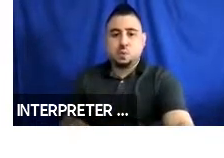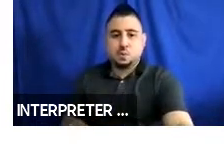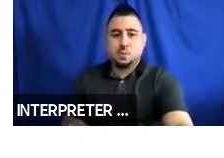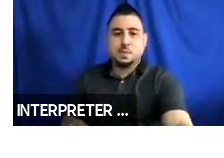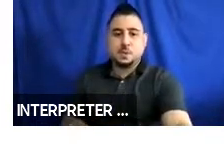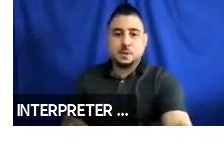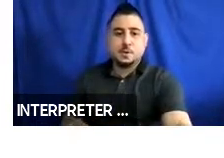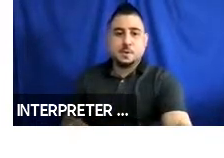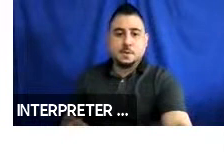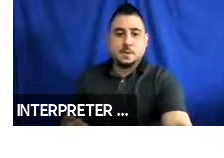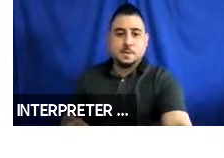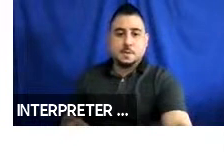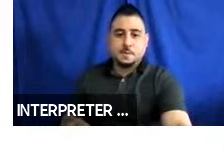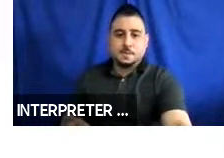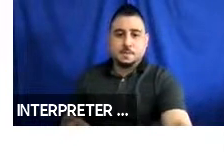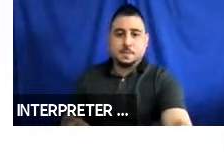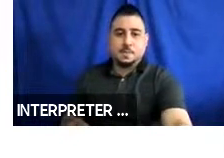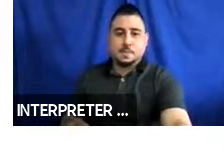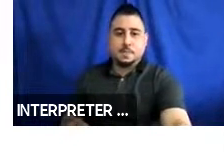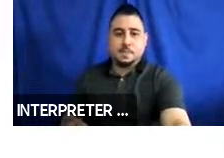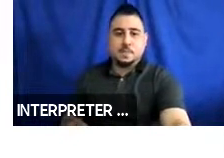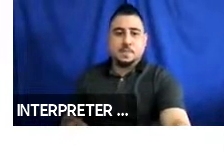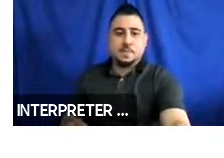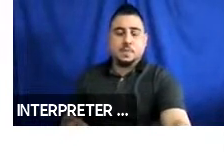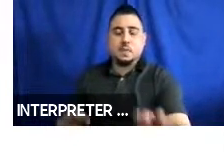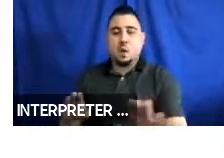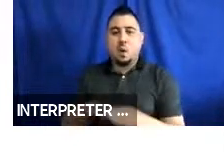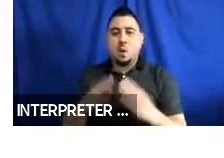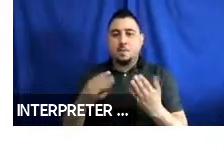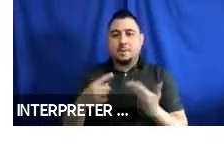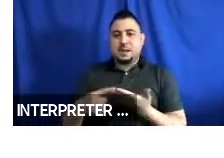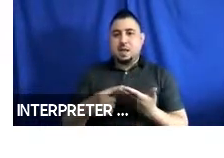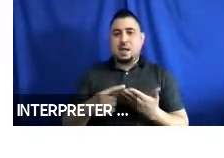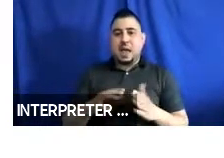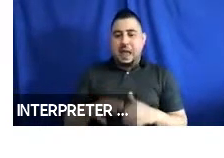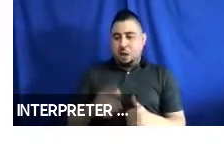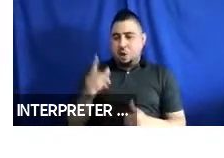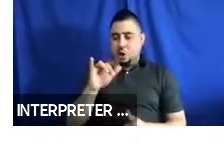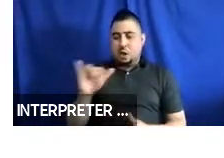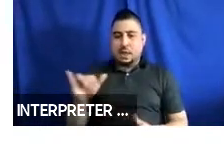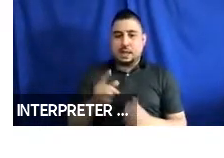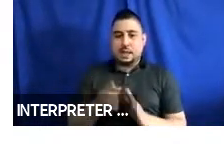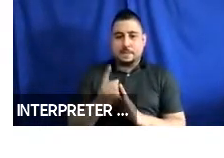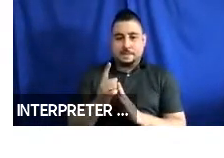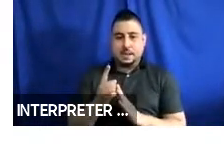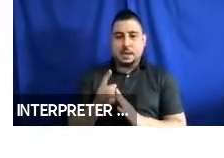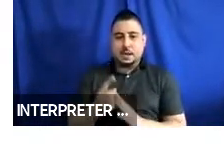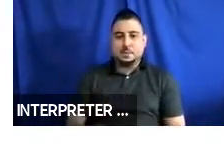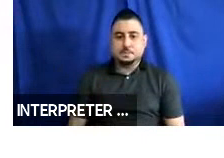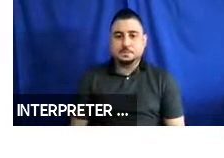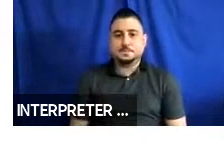I will talk more about the way that is going to work in a minute.